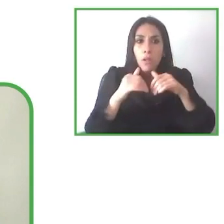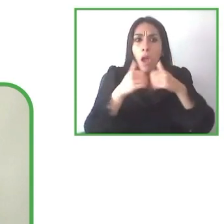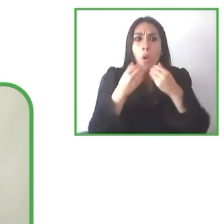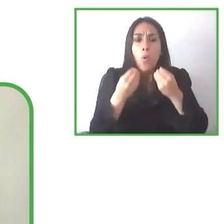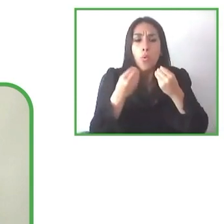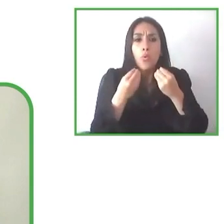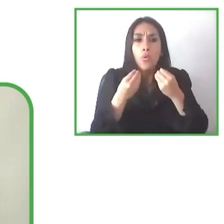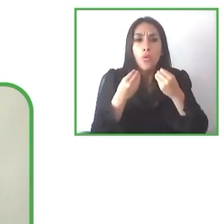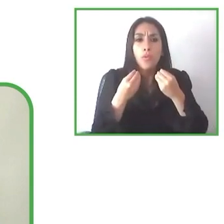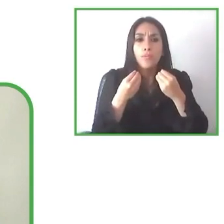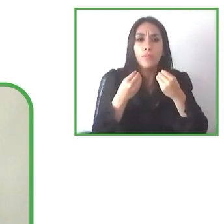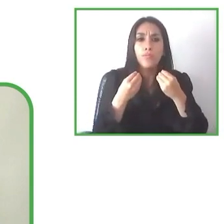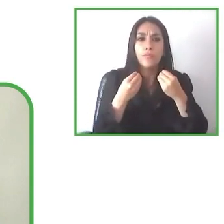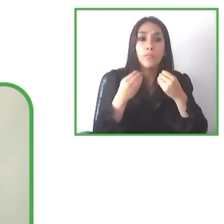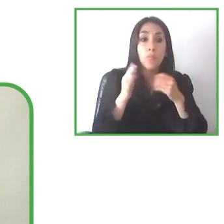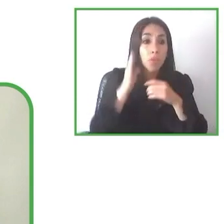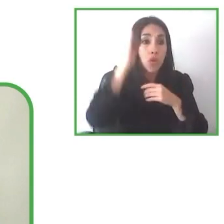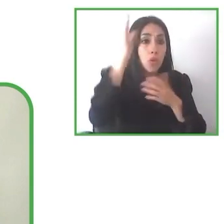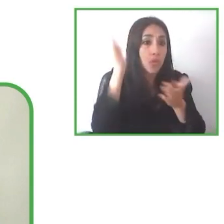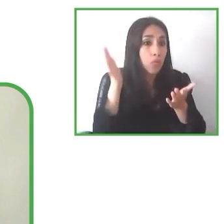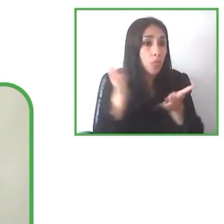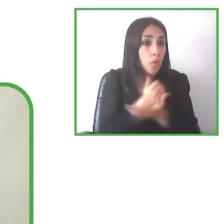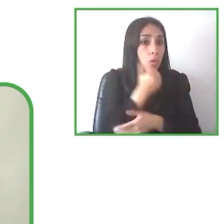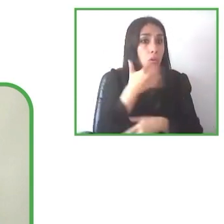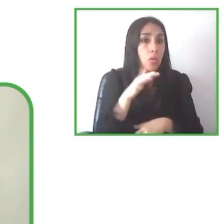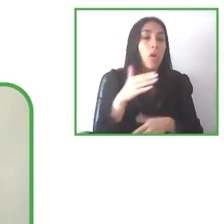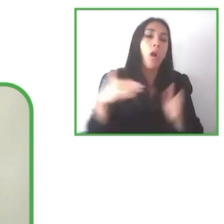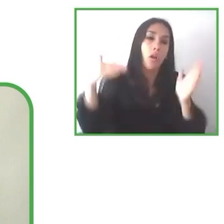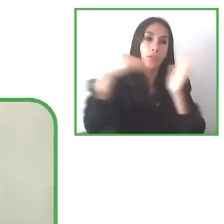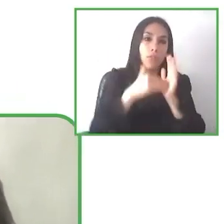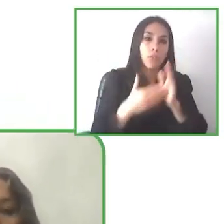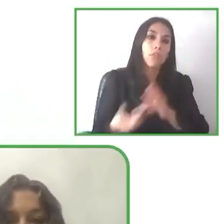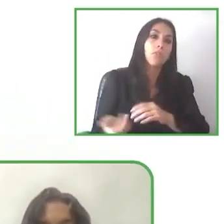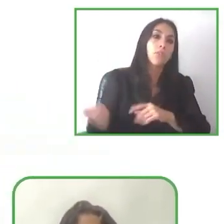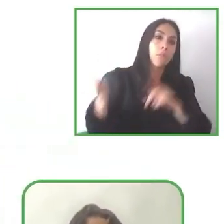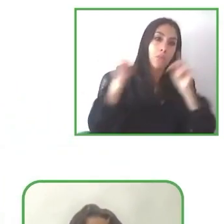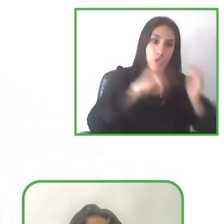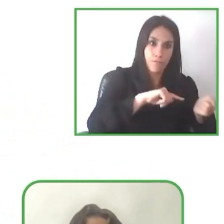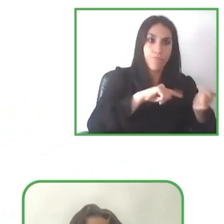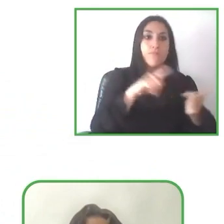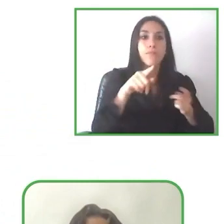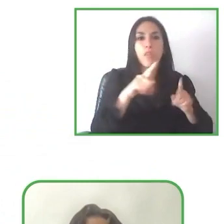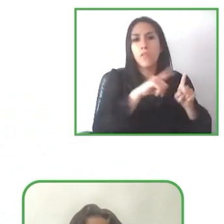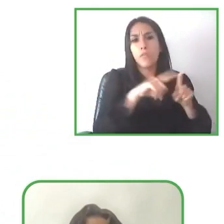with this type of tours and also include the other disabilities